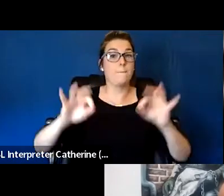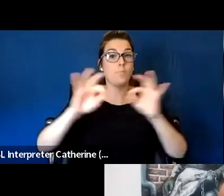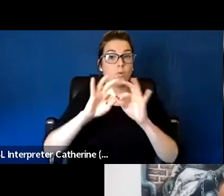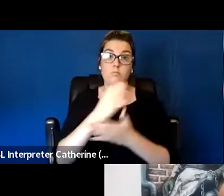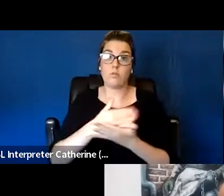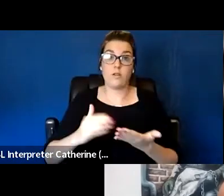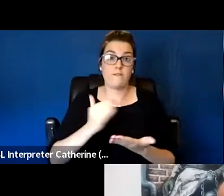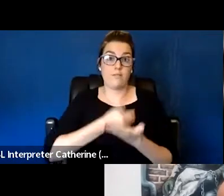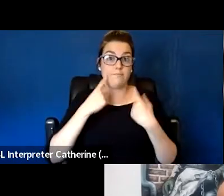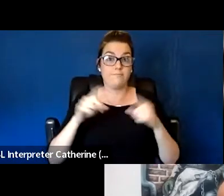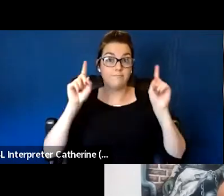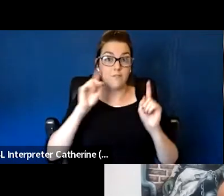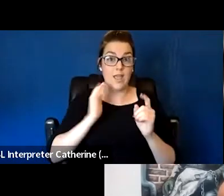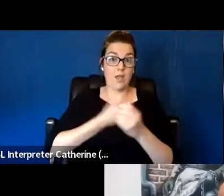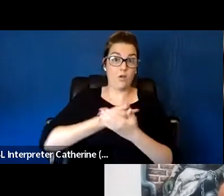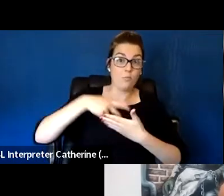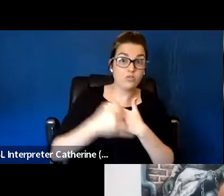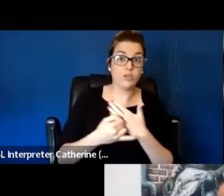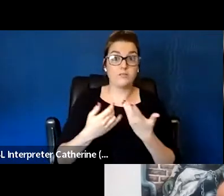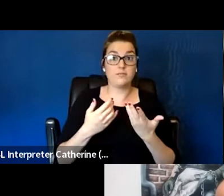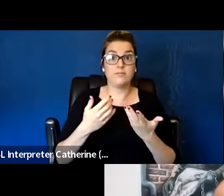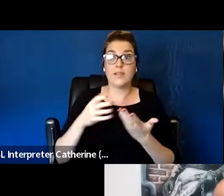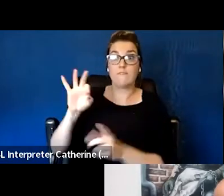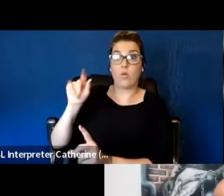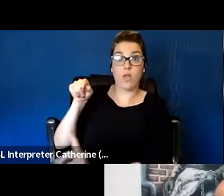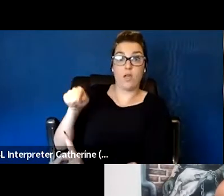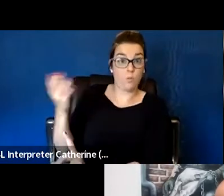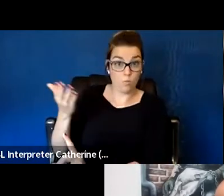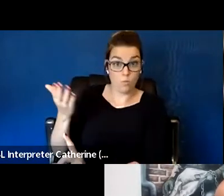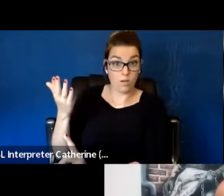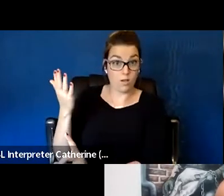in our project in Orlando was that peer support model.